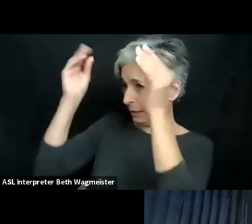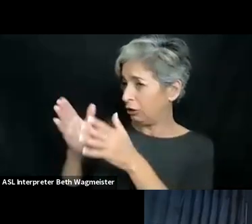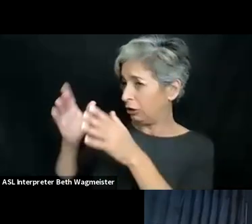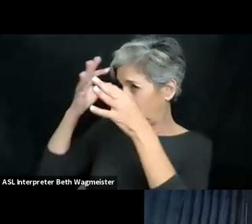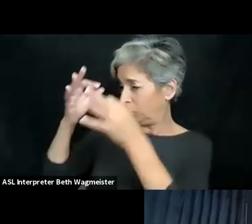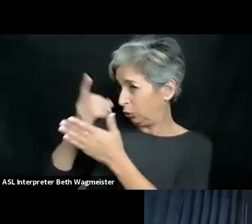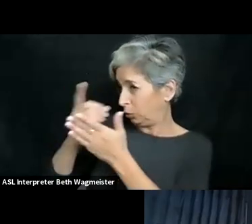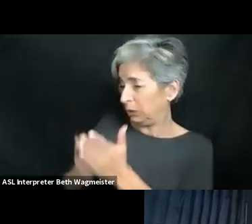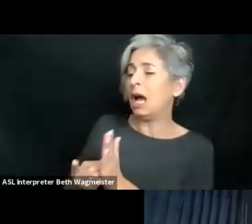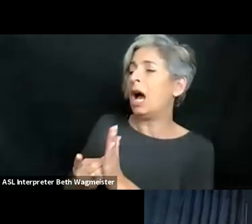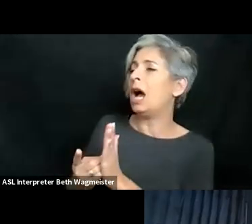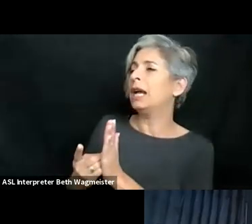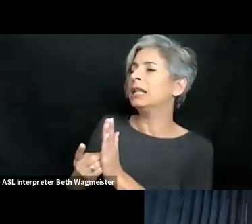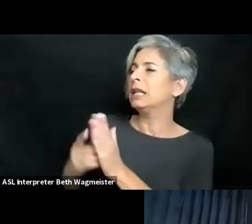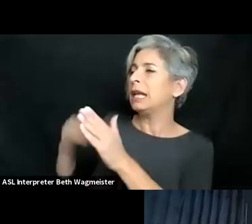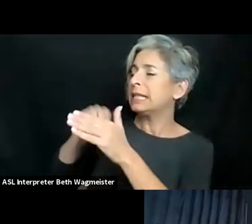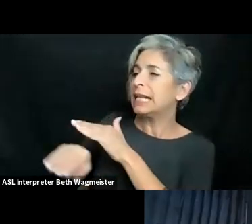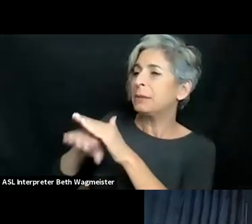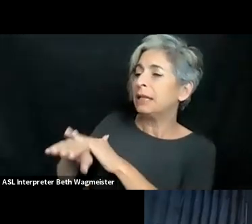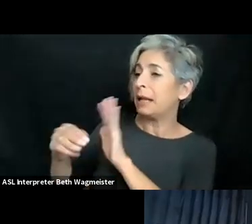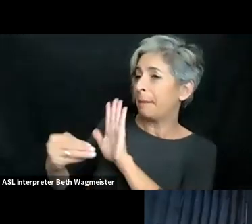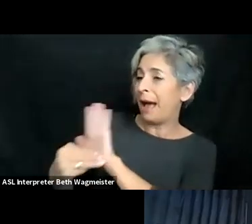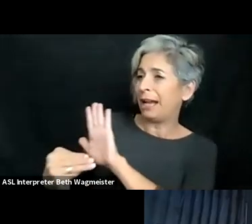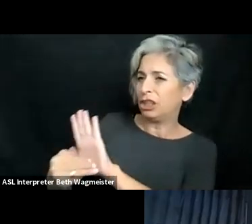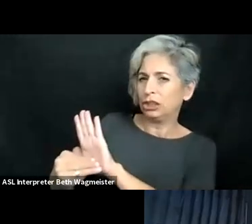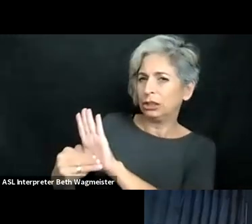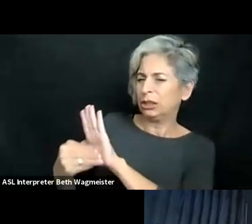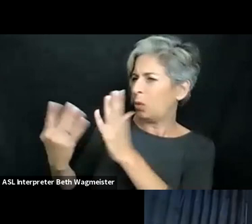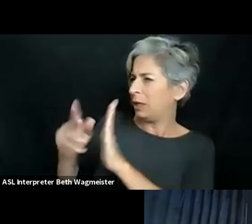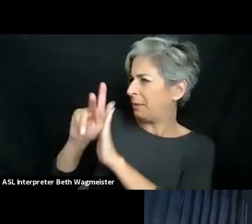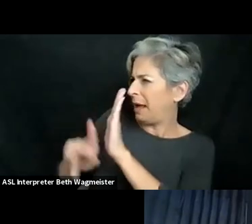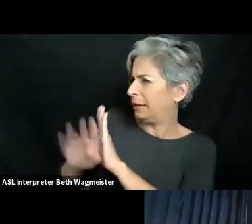own university. Are they asking